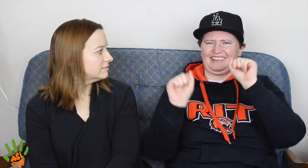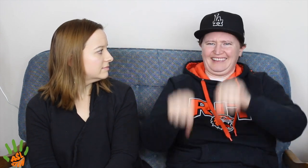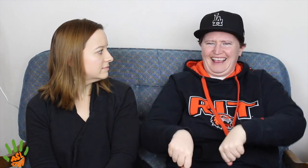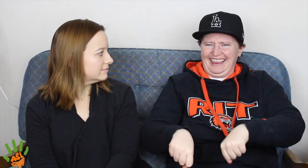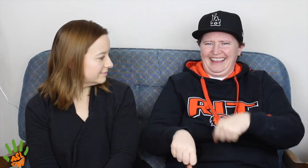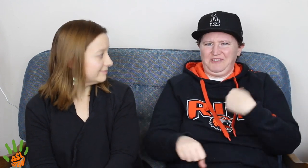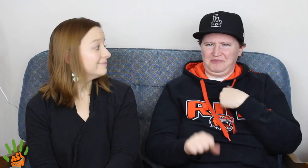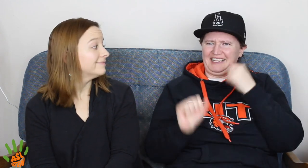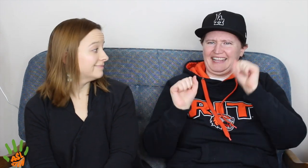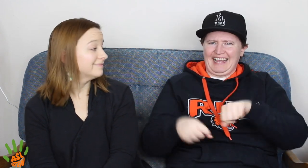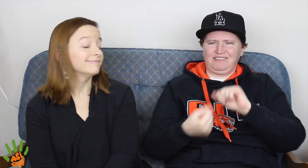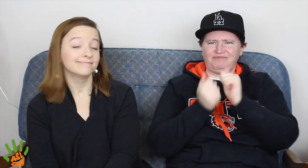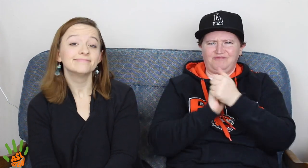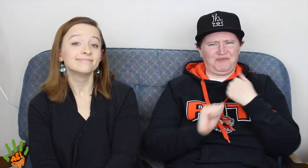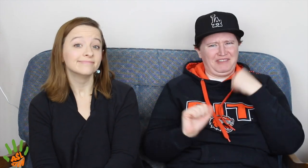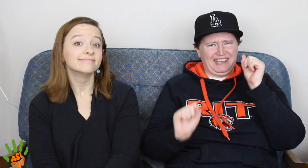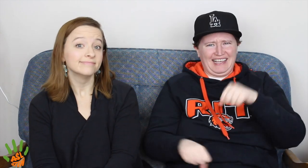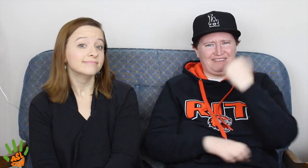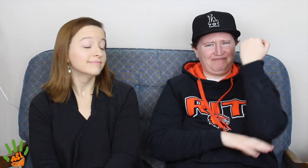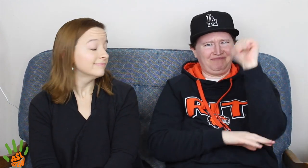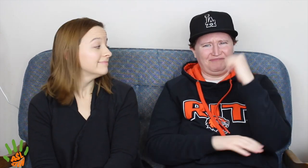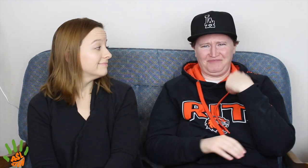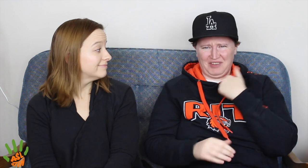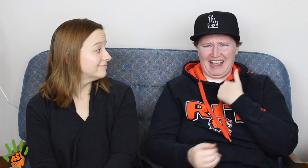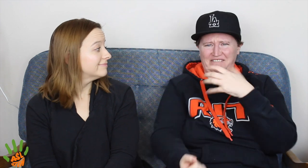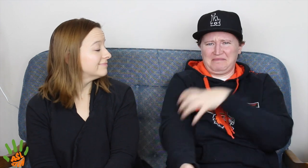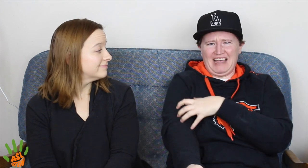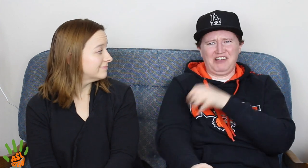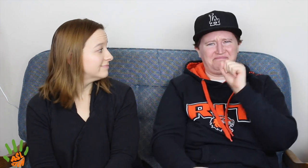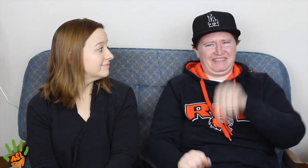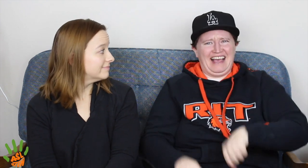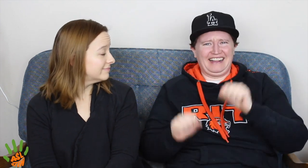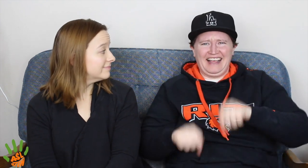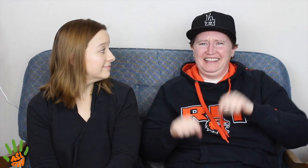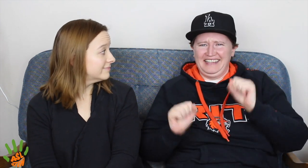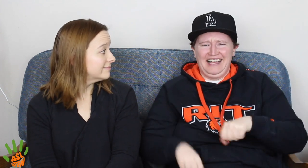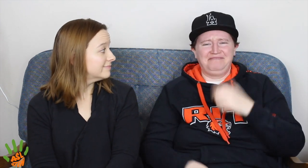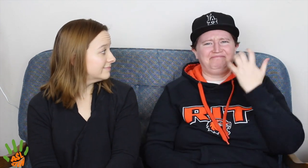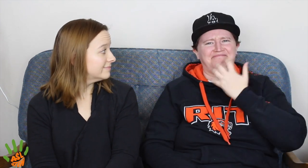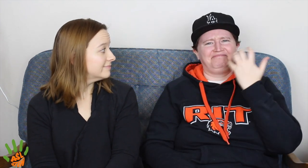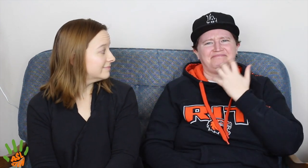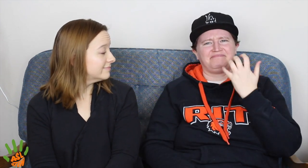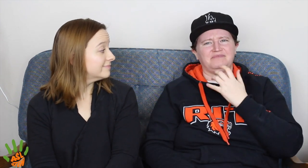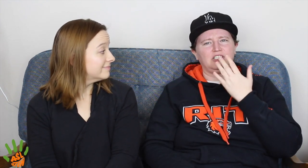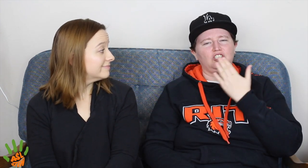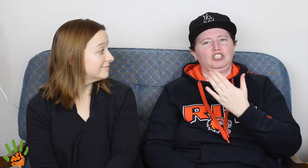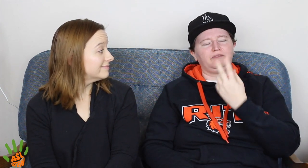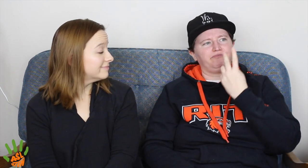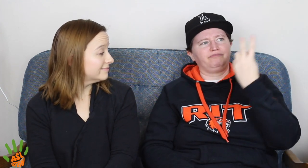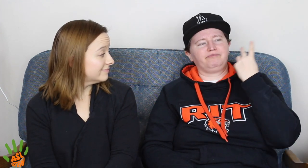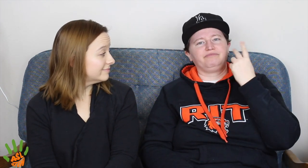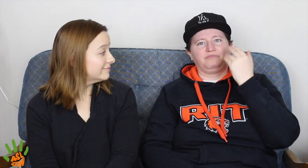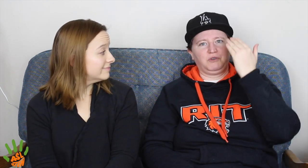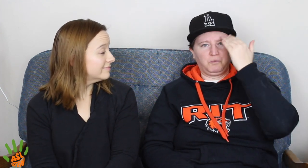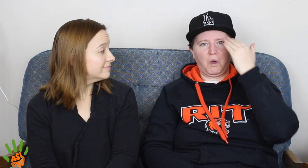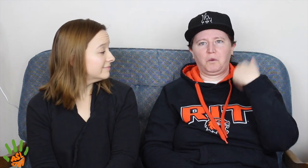A big impact, showing that Deaf people can do things. We can! We can protest. We can have power. We can do this!